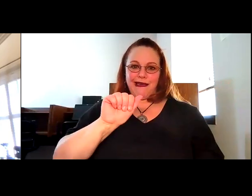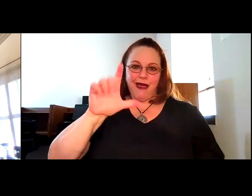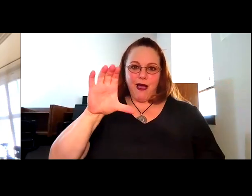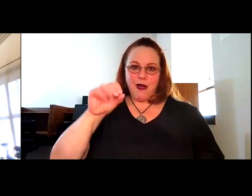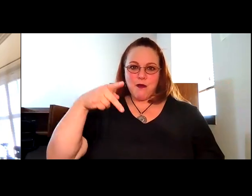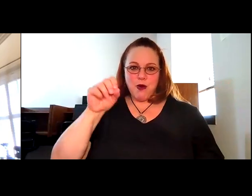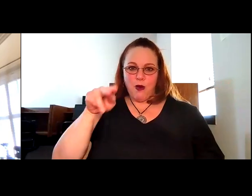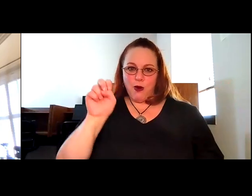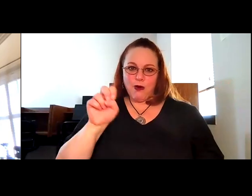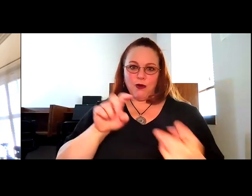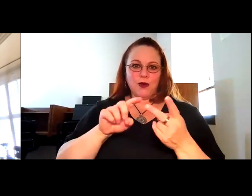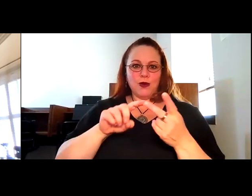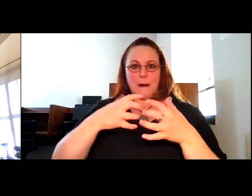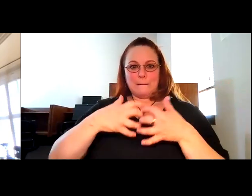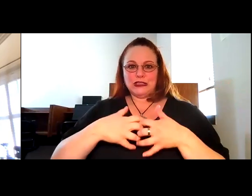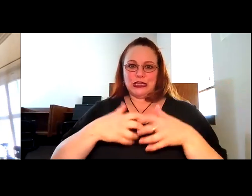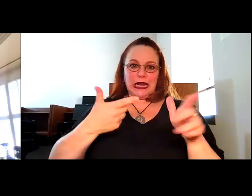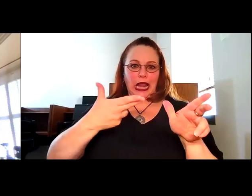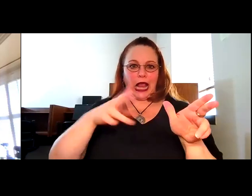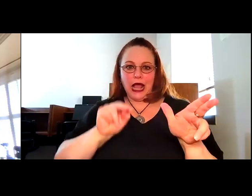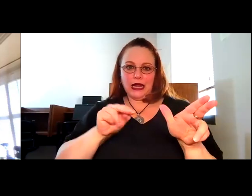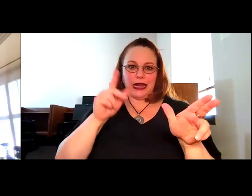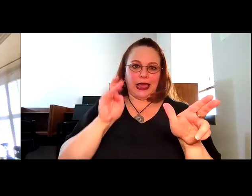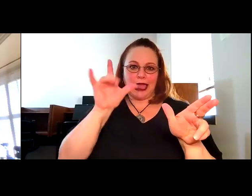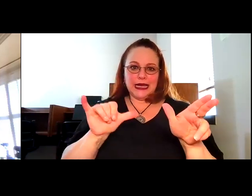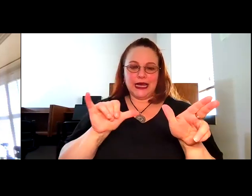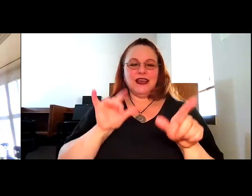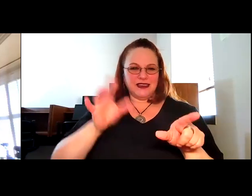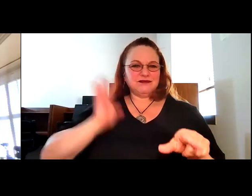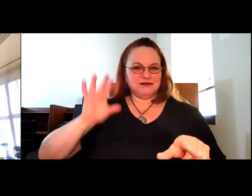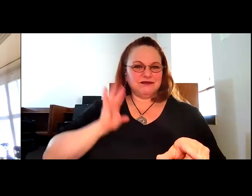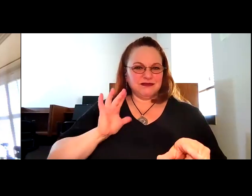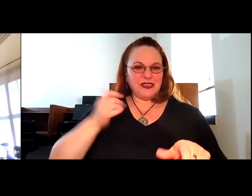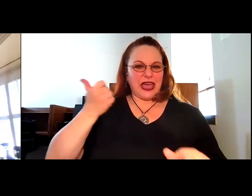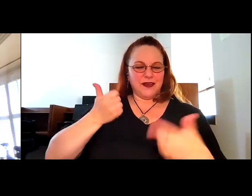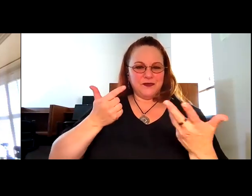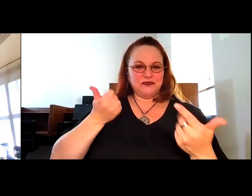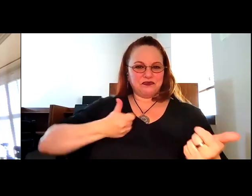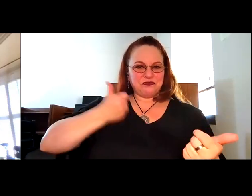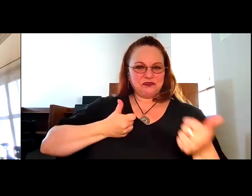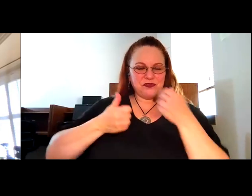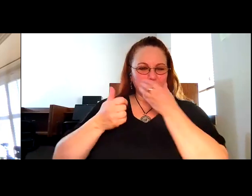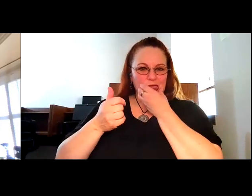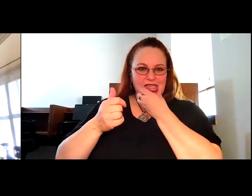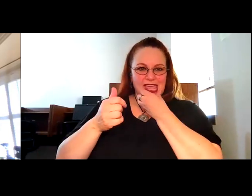Robyn Thomas: streets being used. Um! They were behind the one thousand nine hundred and sixty-eight Gun Control Act, which implemented a very limited